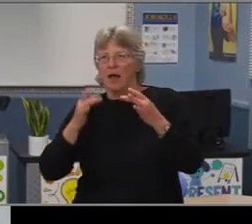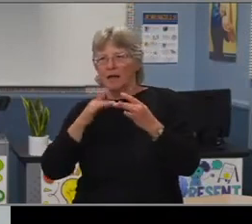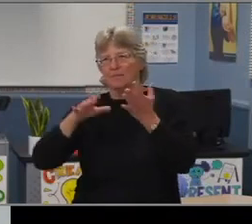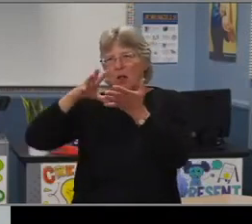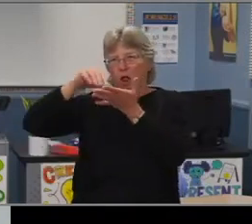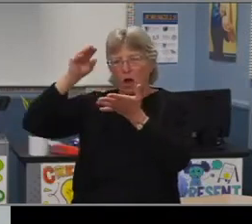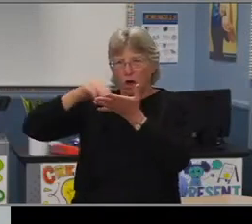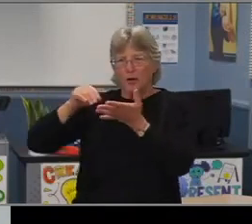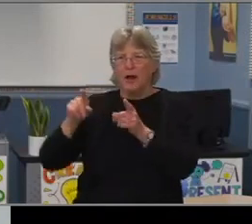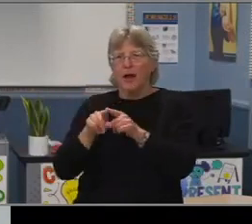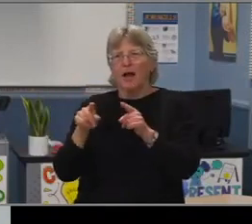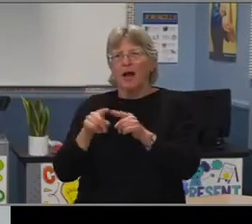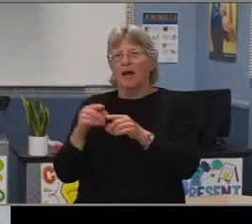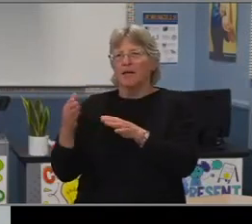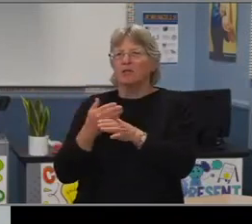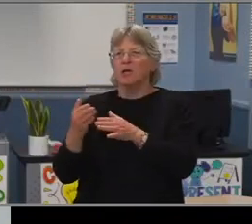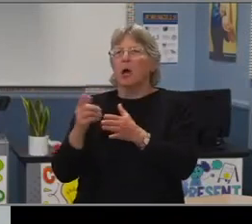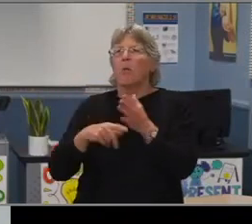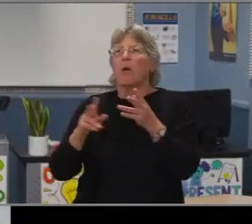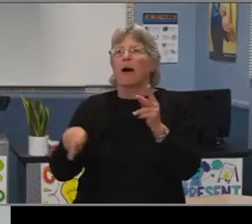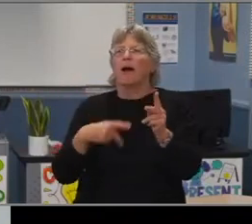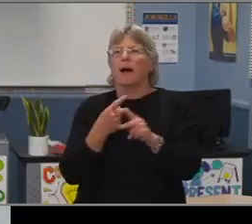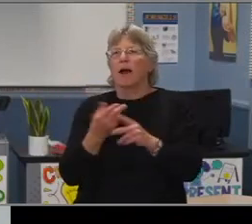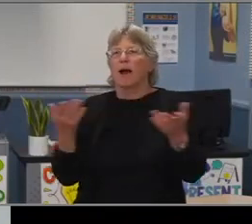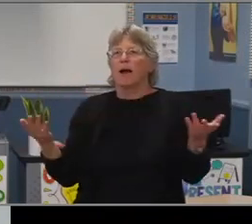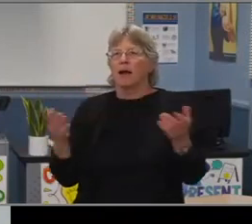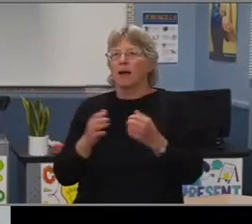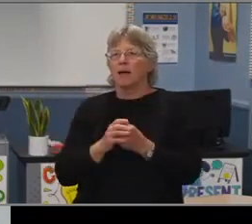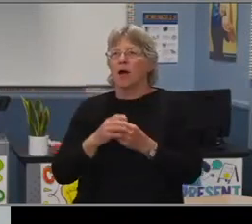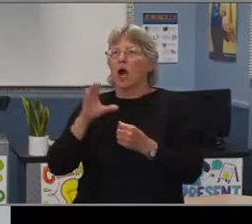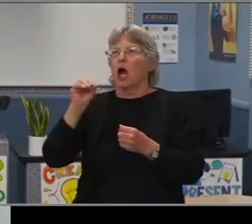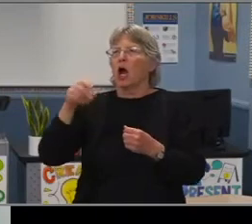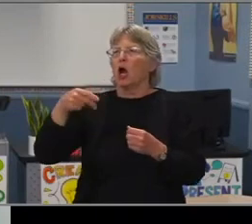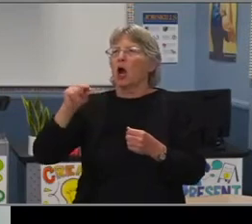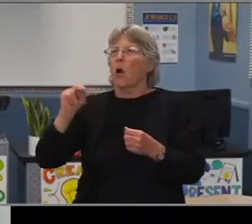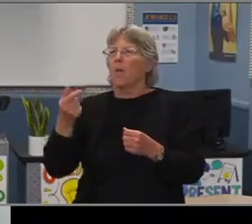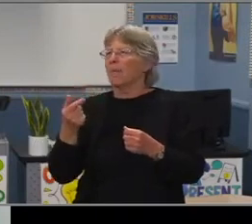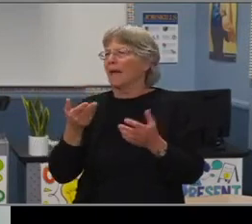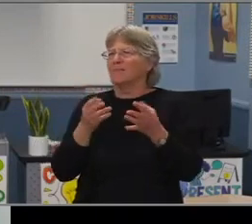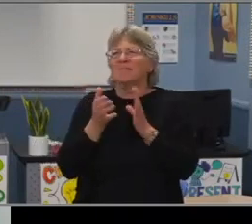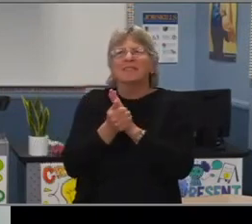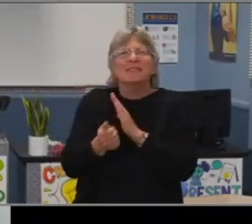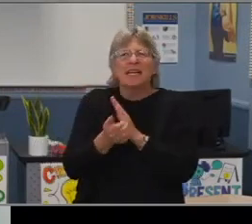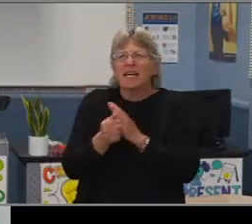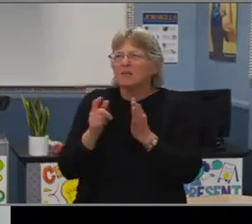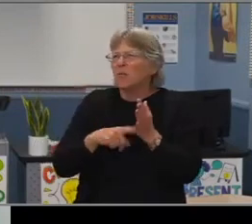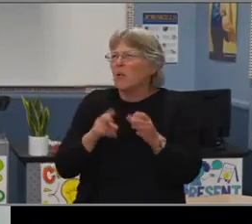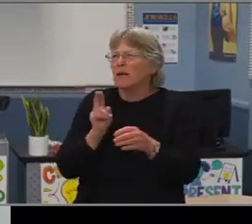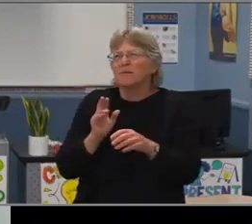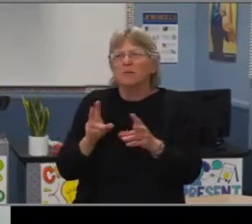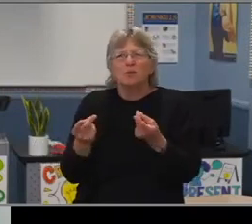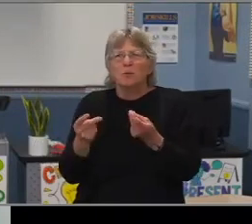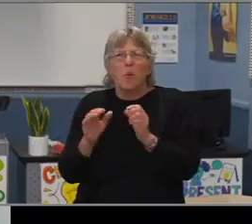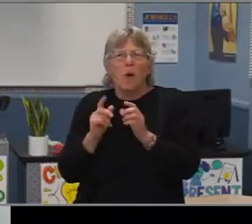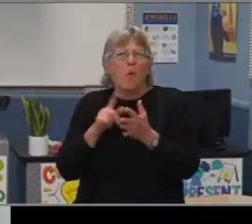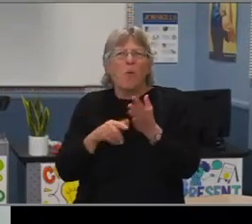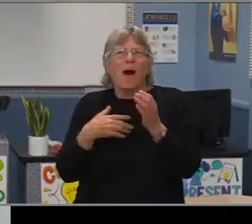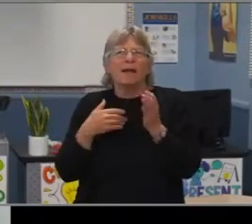And can you share what kind of coping skills you've developed or what has helped you when you're feeling down?